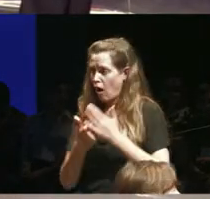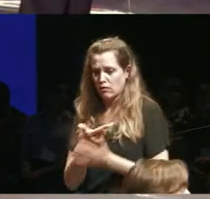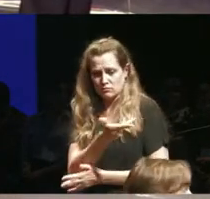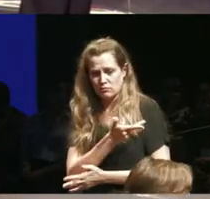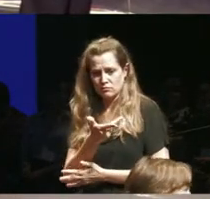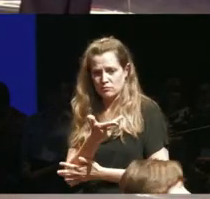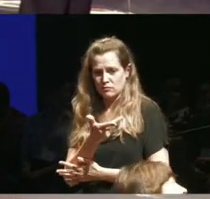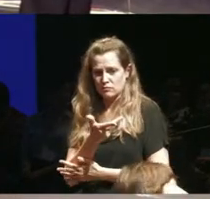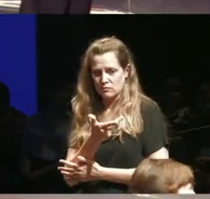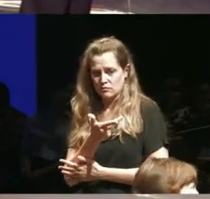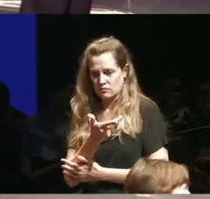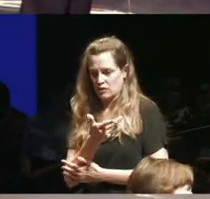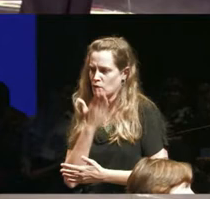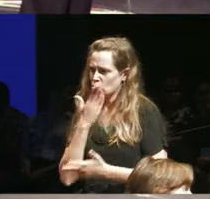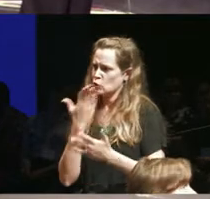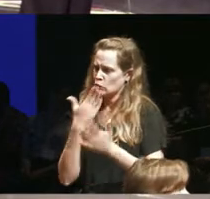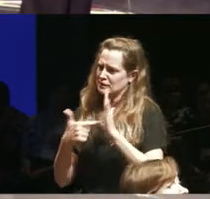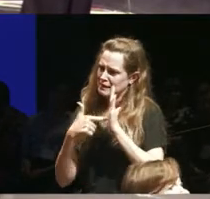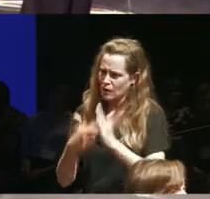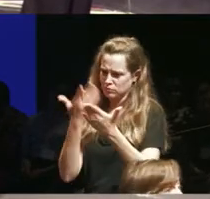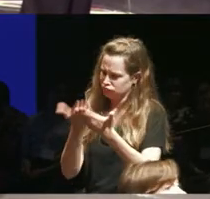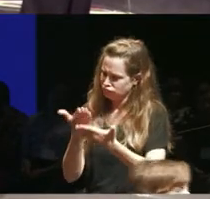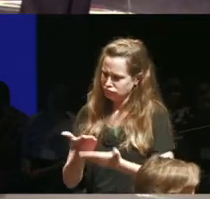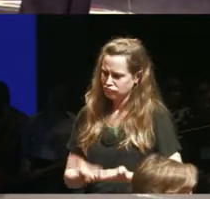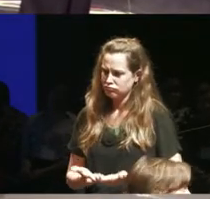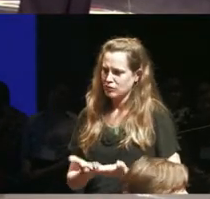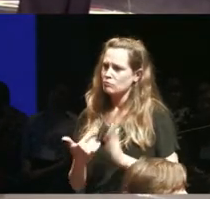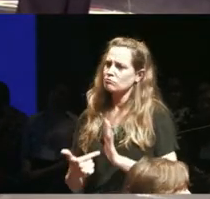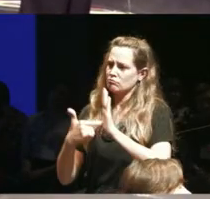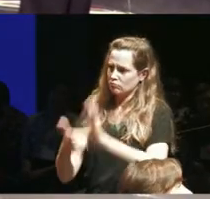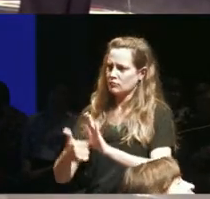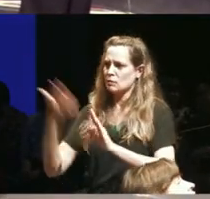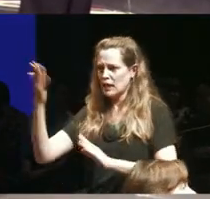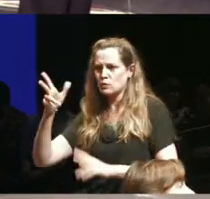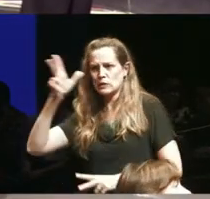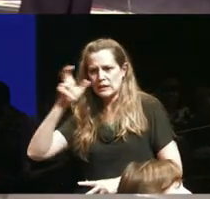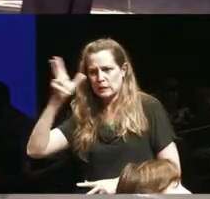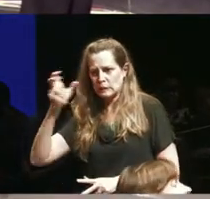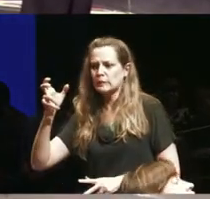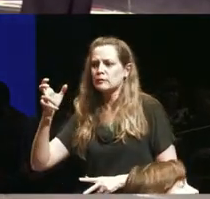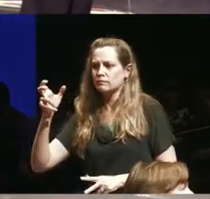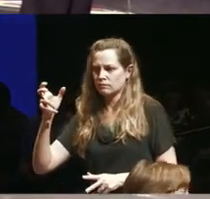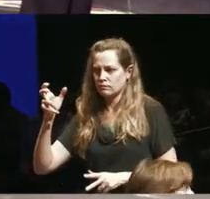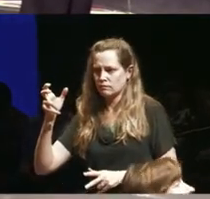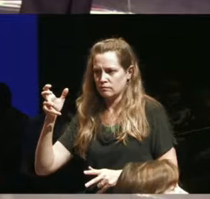concrete tangible examples that we want presenters to hear about how they can